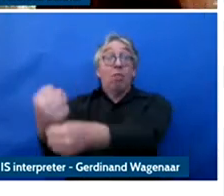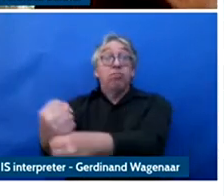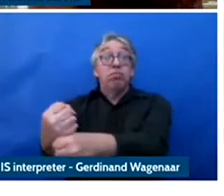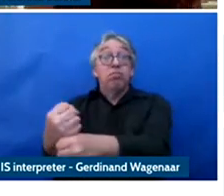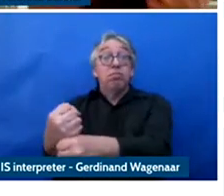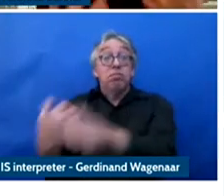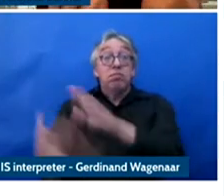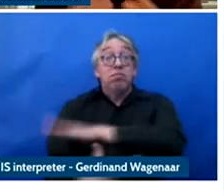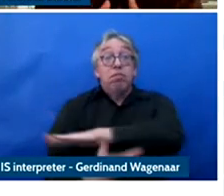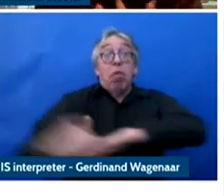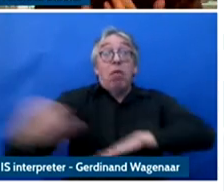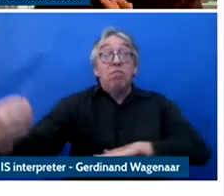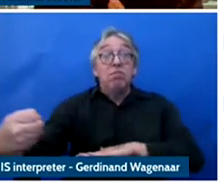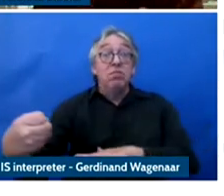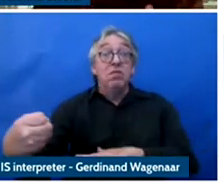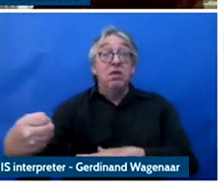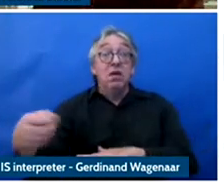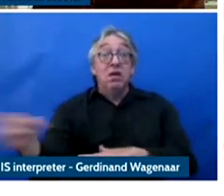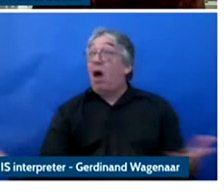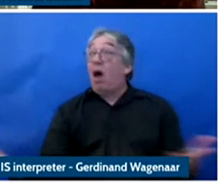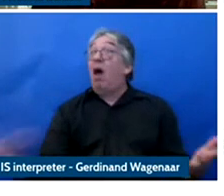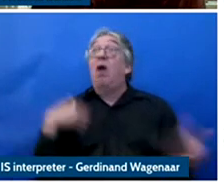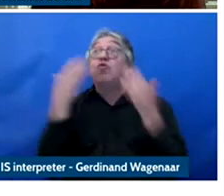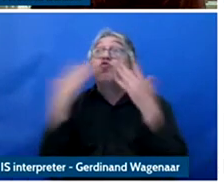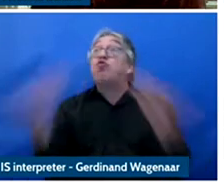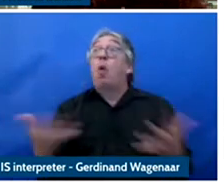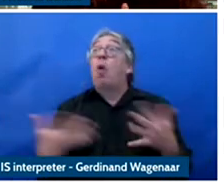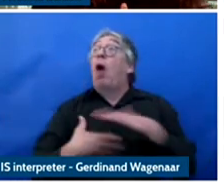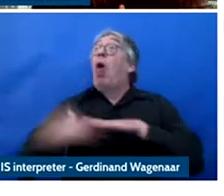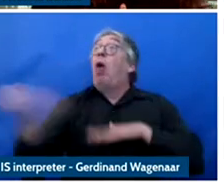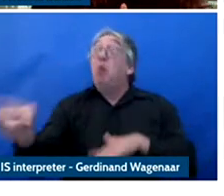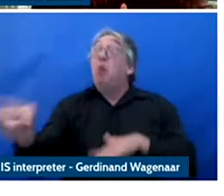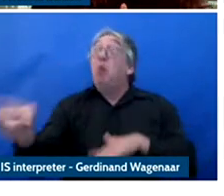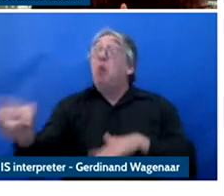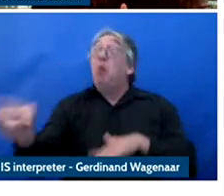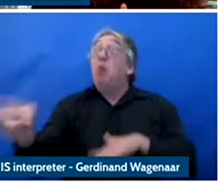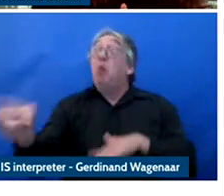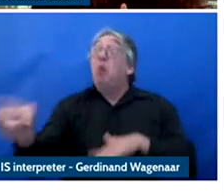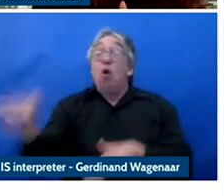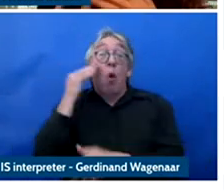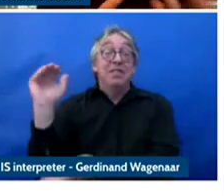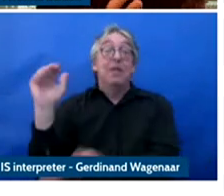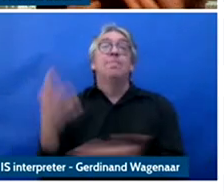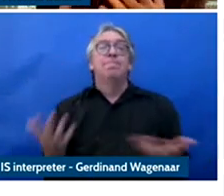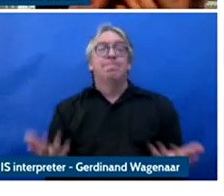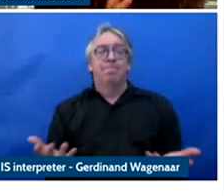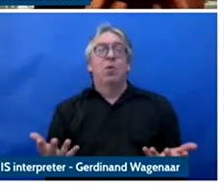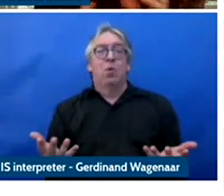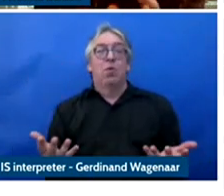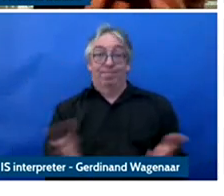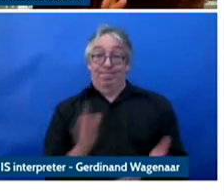everything happened all of a sudden and so this is to show how deeply unequal is